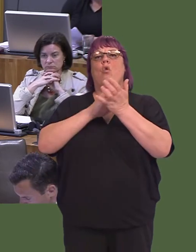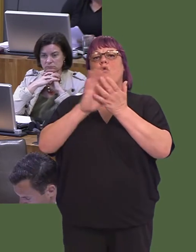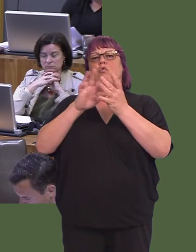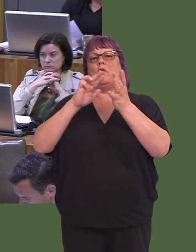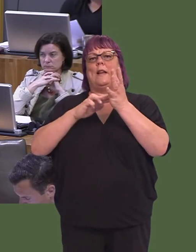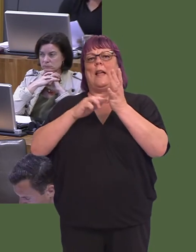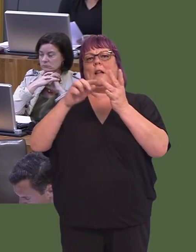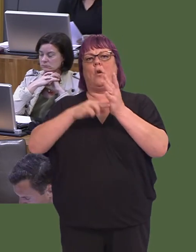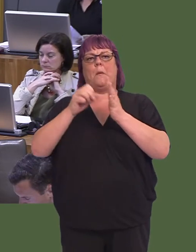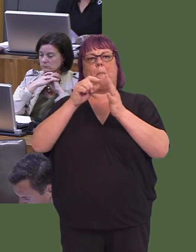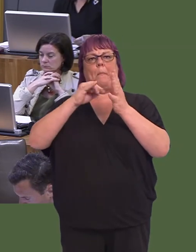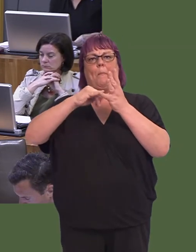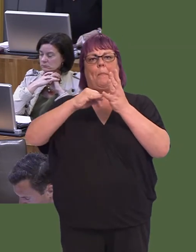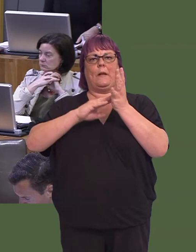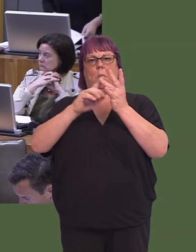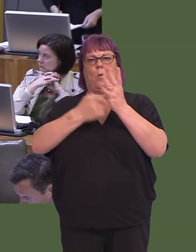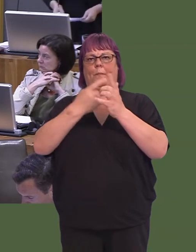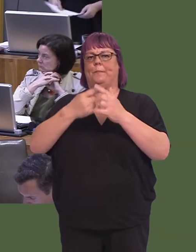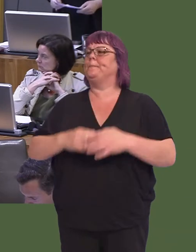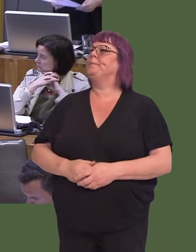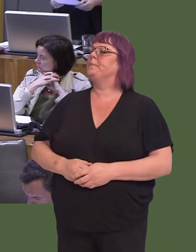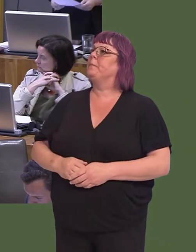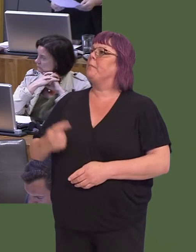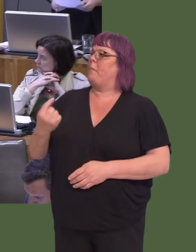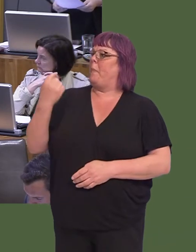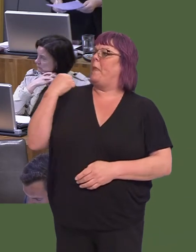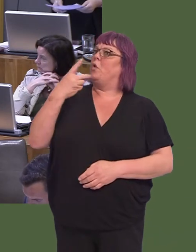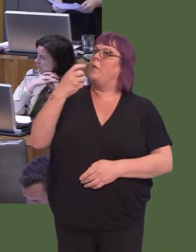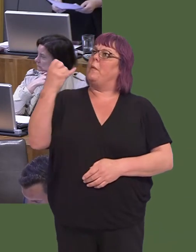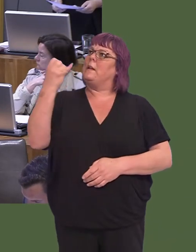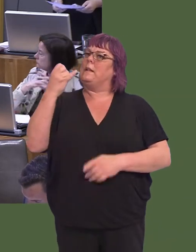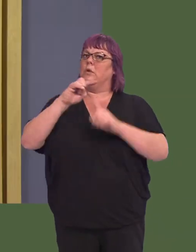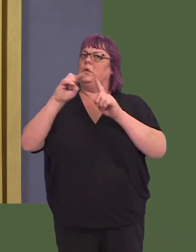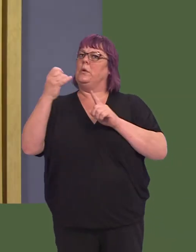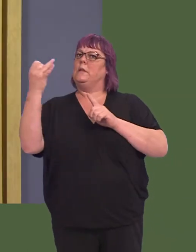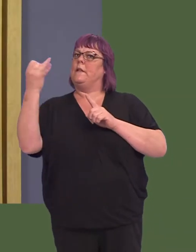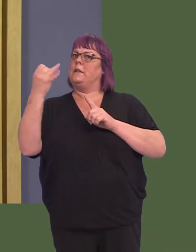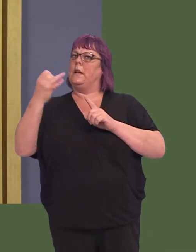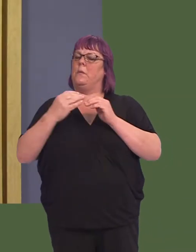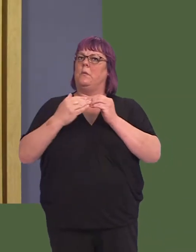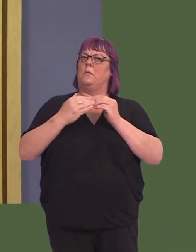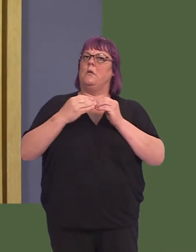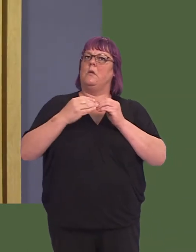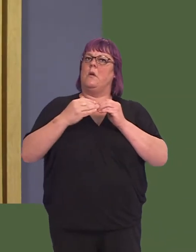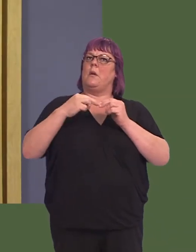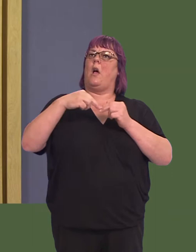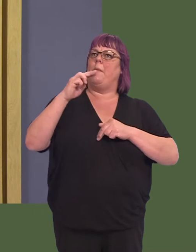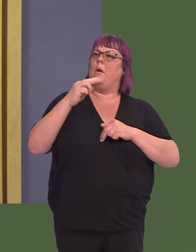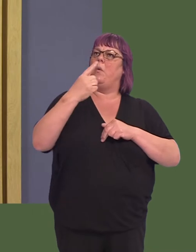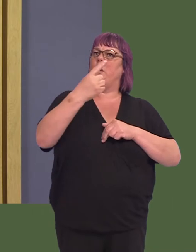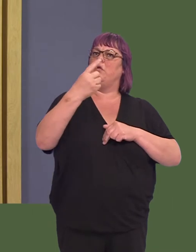Rhianon Passmore AM: The amount of emergency ambulance calls during 2016-17 was up 116